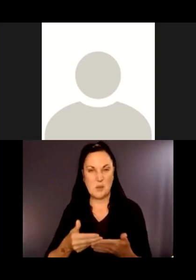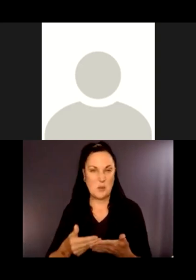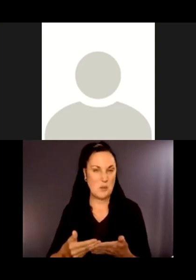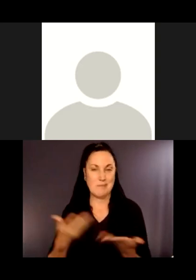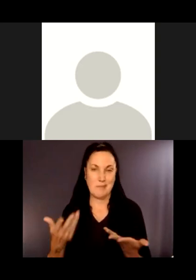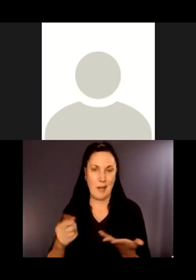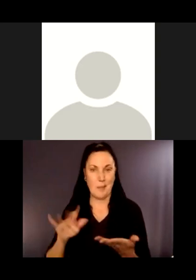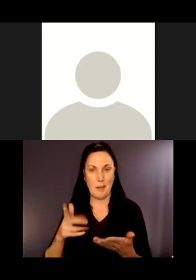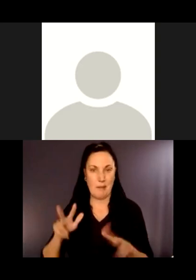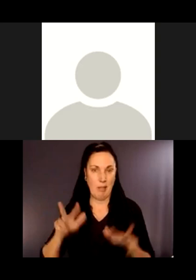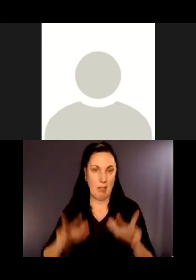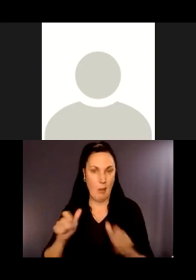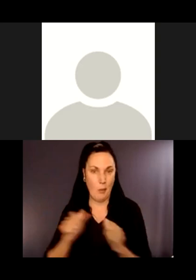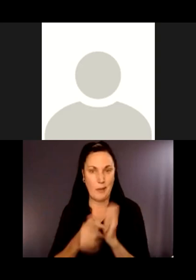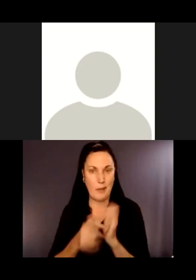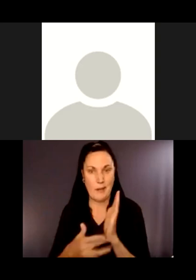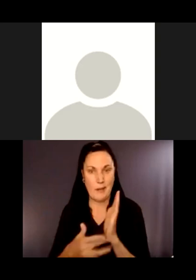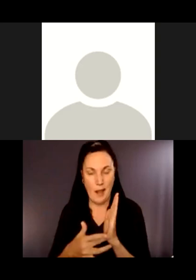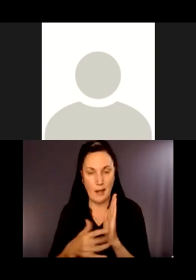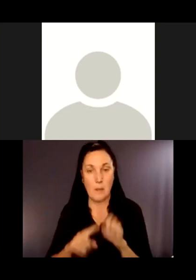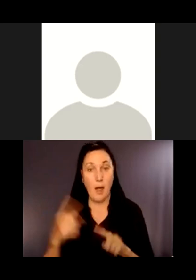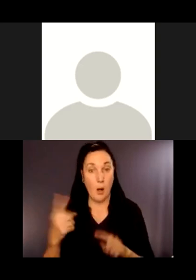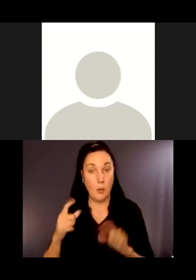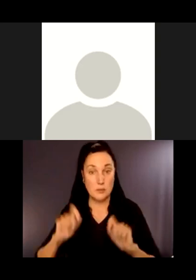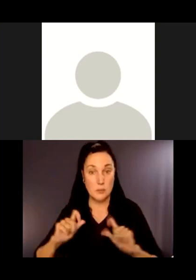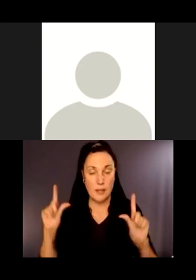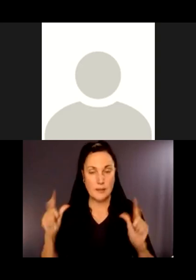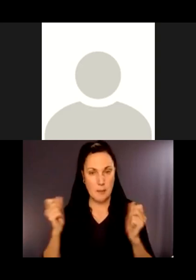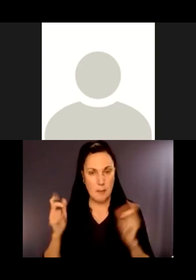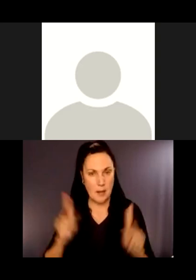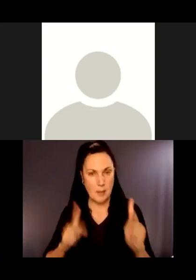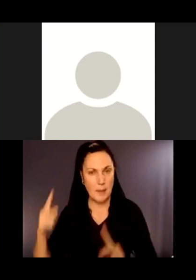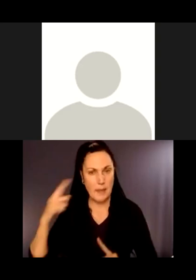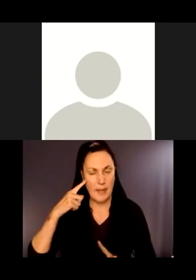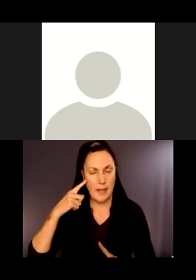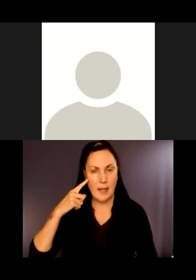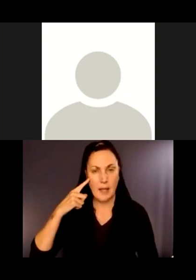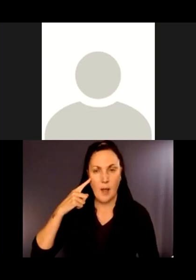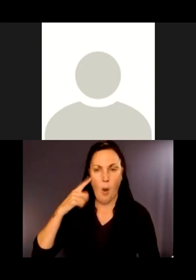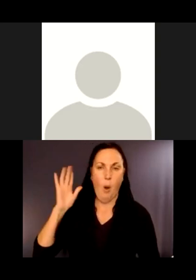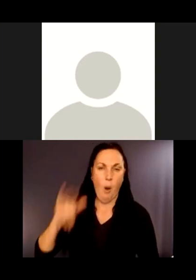and I have been always surprised how many people think of, oh, well, I don't need to take that brochure.